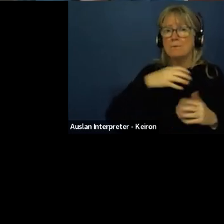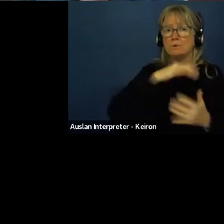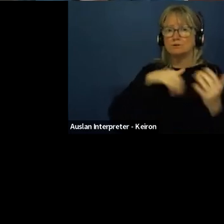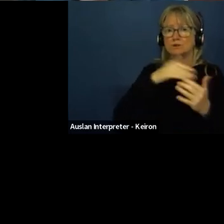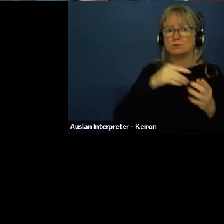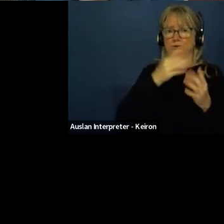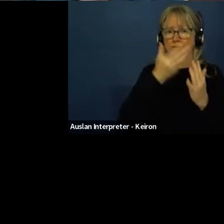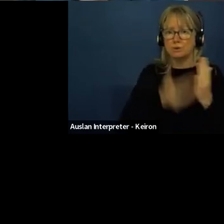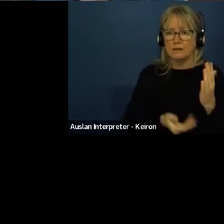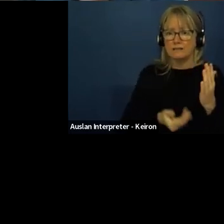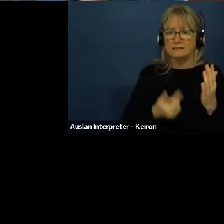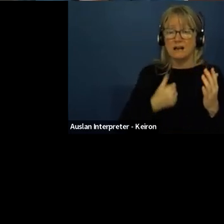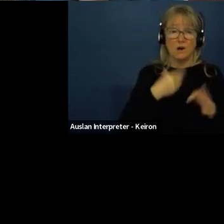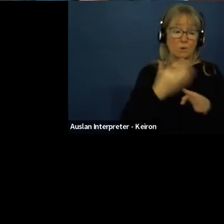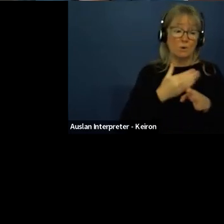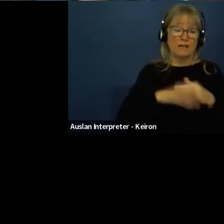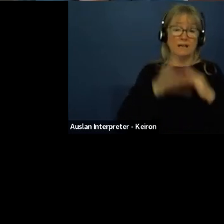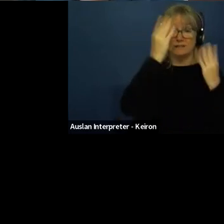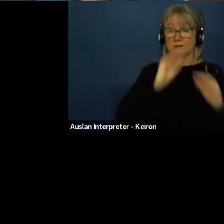as someone who works in education.